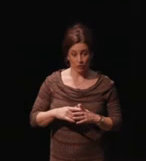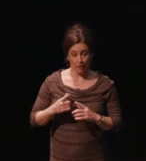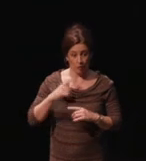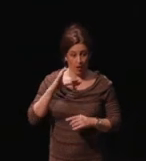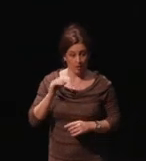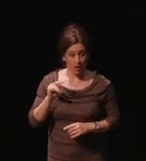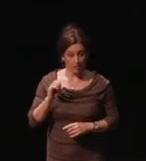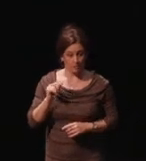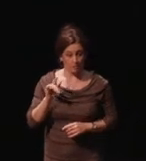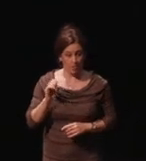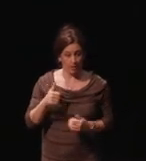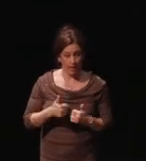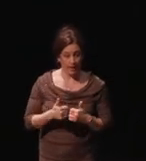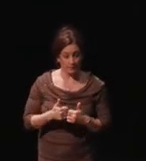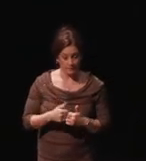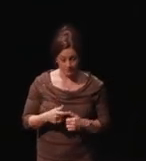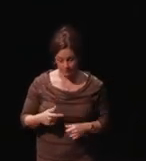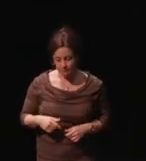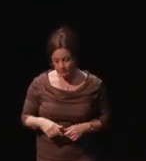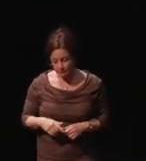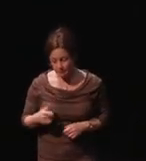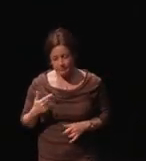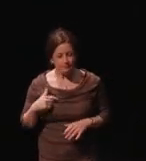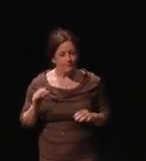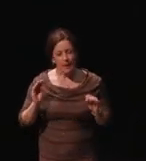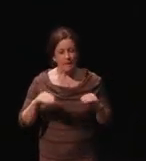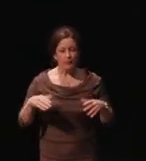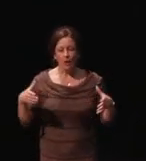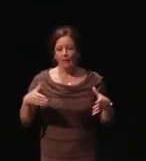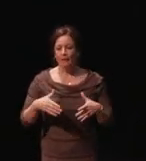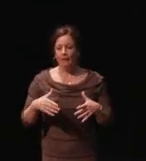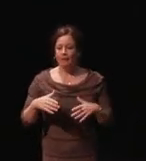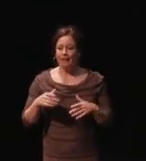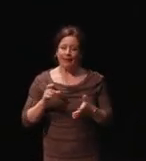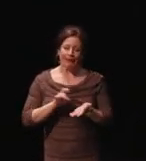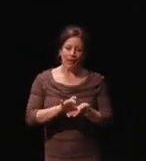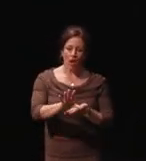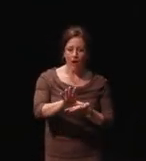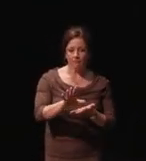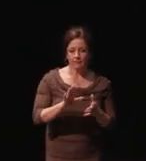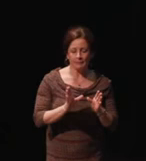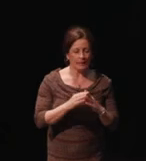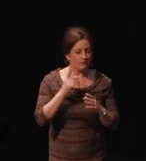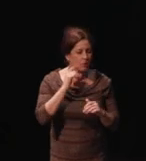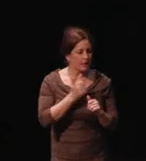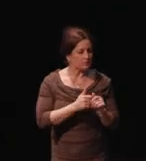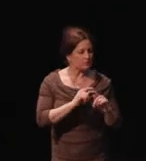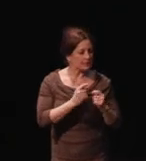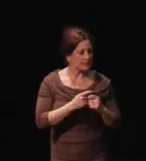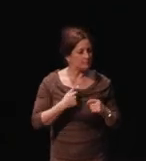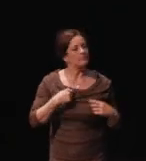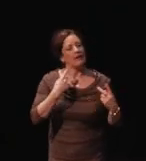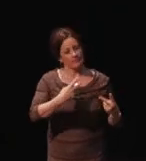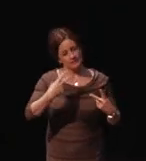I put together sort of a kickoff meeting for every single team, and I visited every sports team and provided